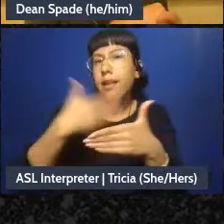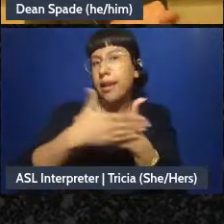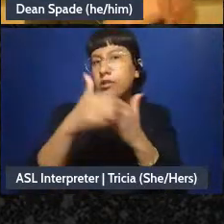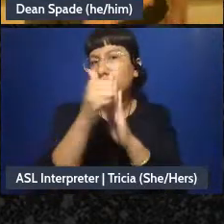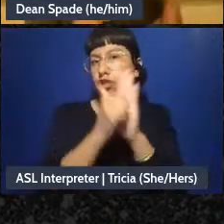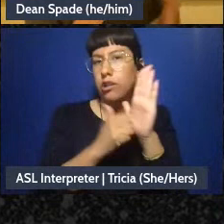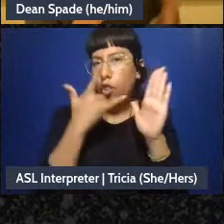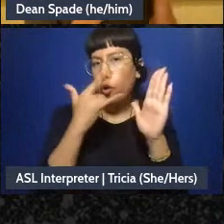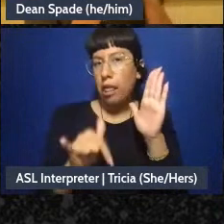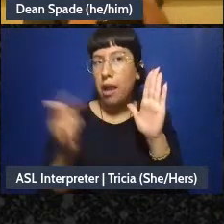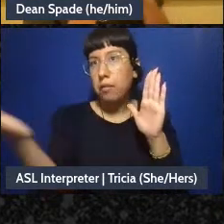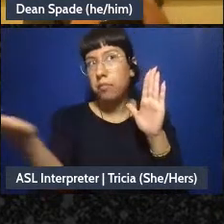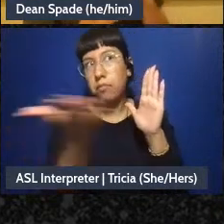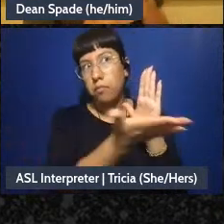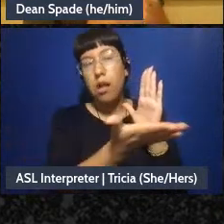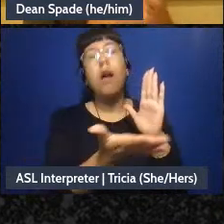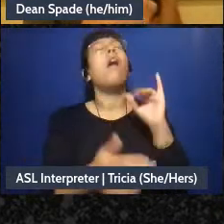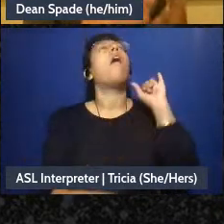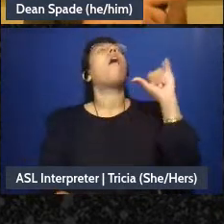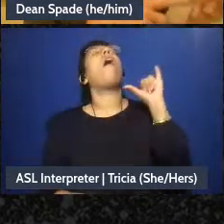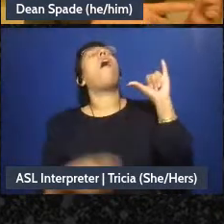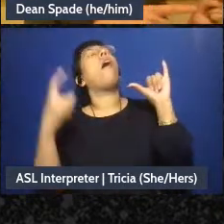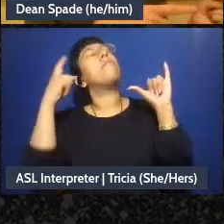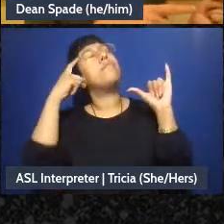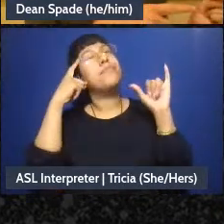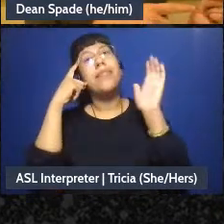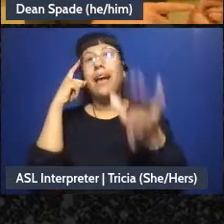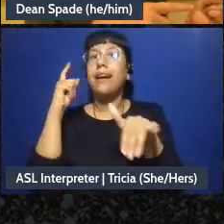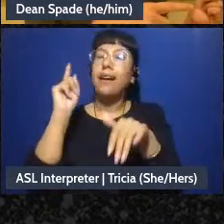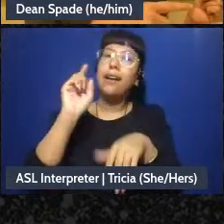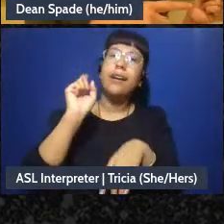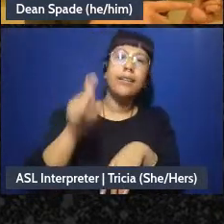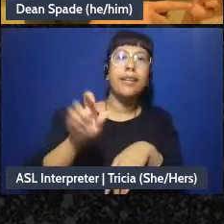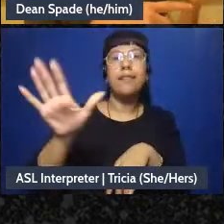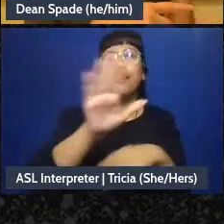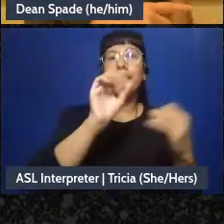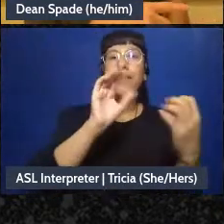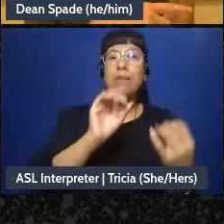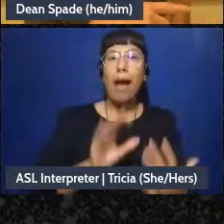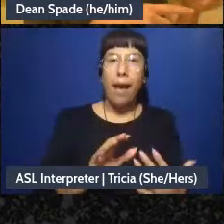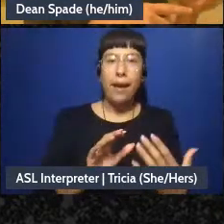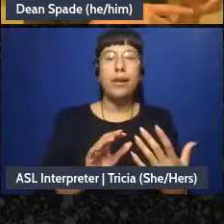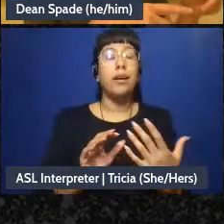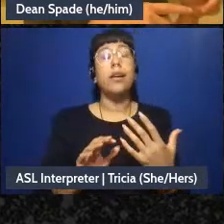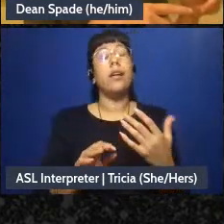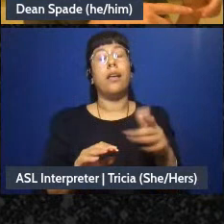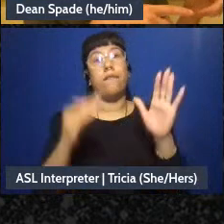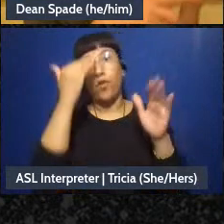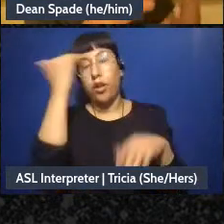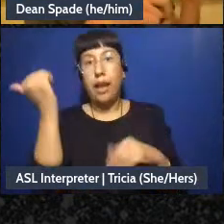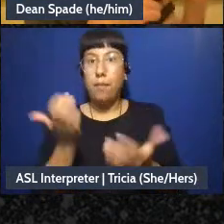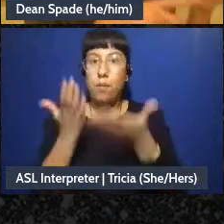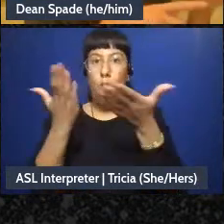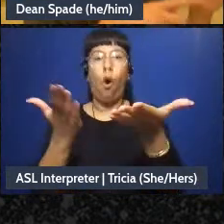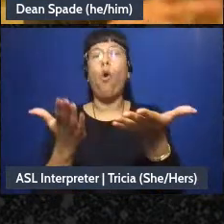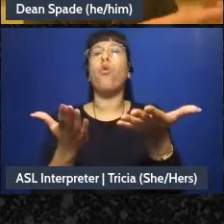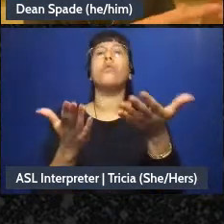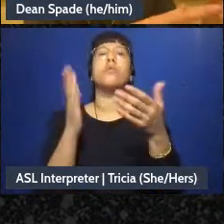and it makes people think “oh my gosh I need everyone's feedback on this,” and so then if they were gonna forget to make a proposal they work on the proposal before the next